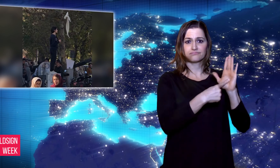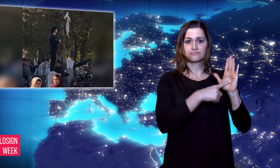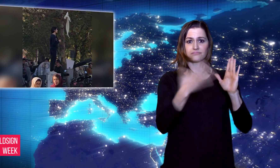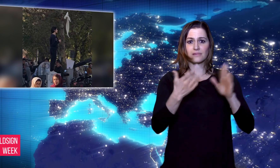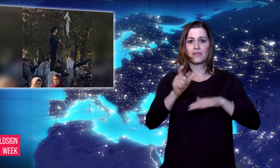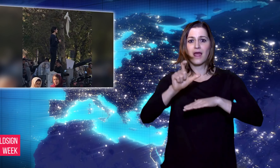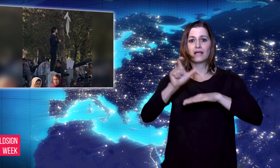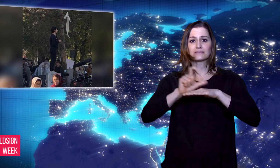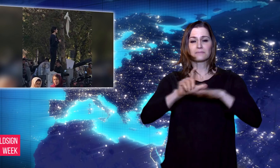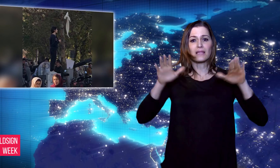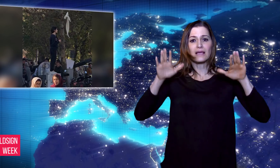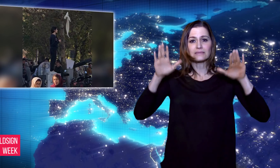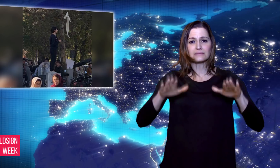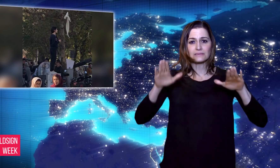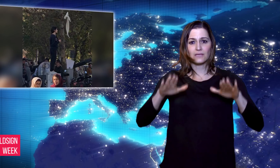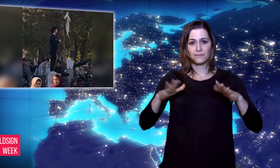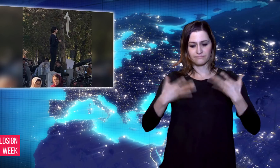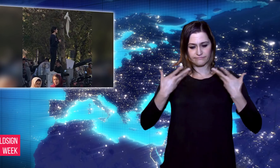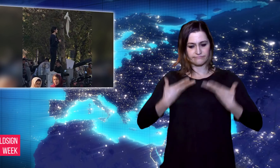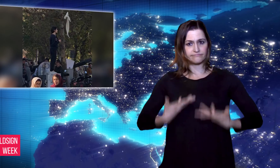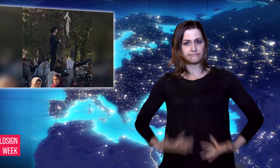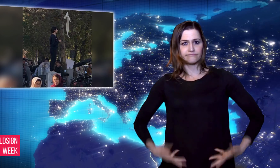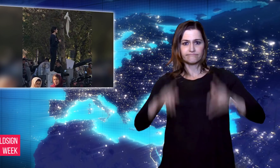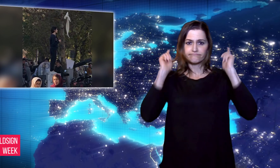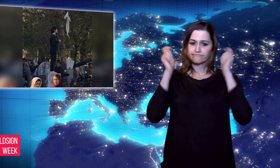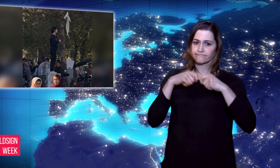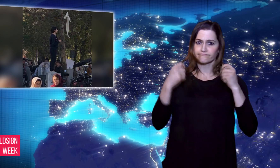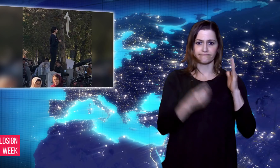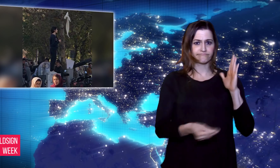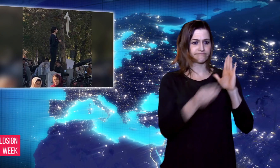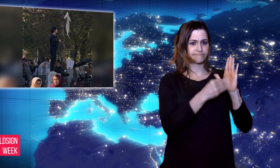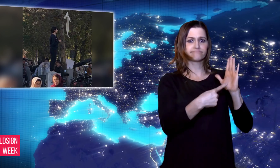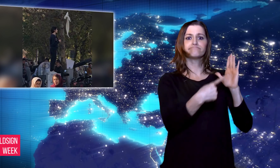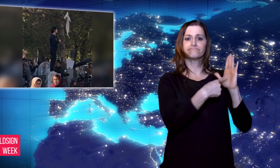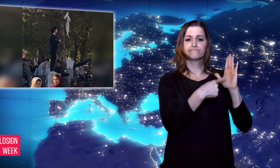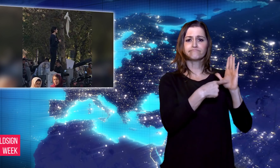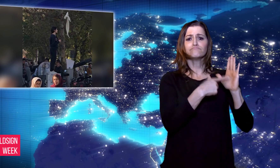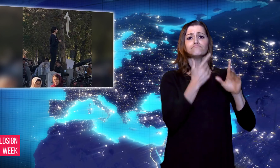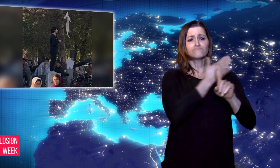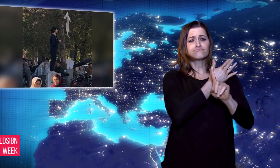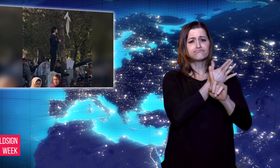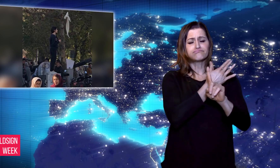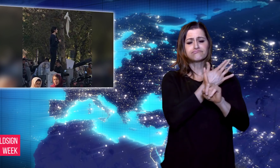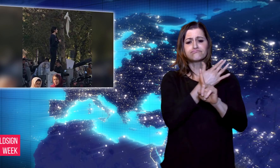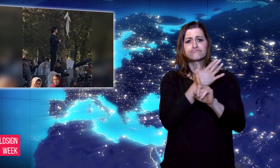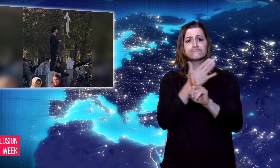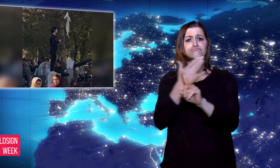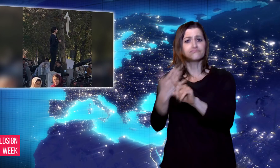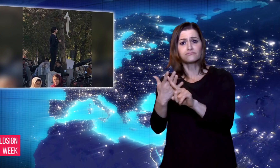and reflected the softer attitude of